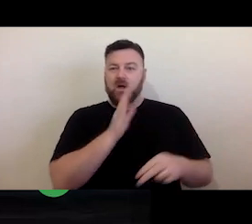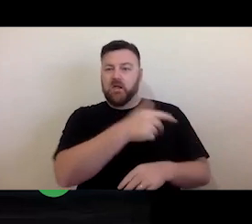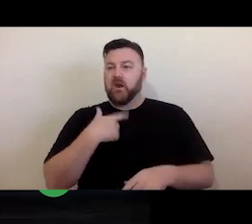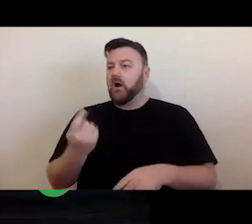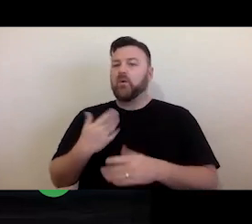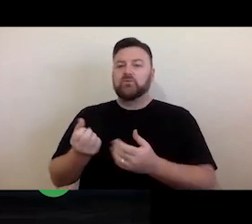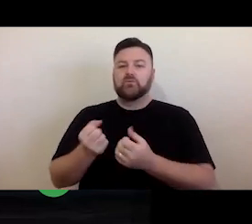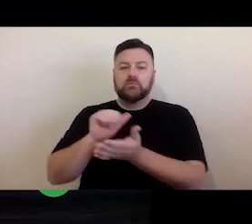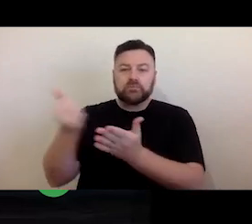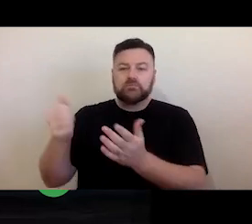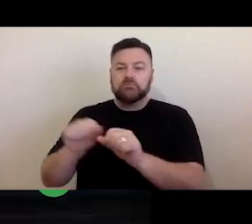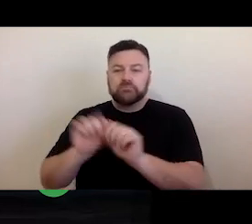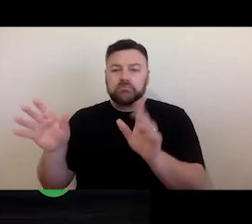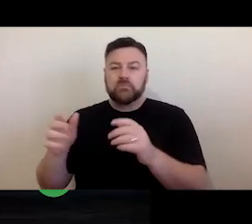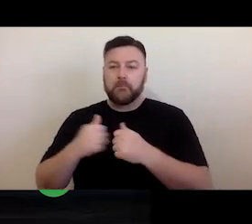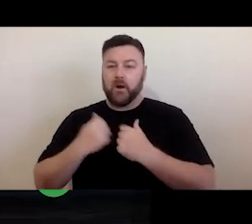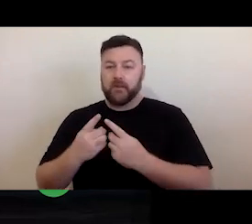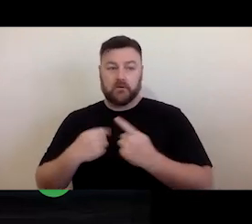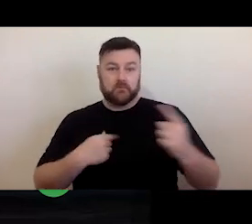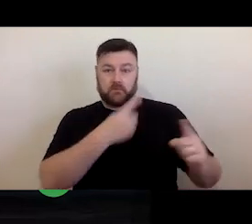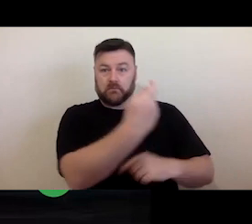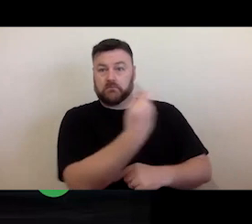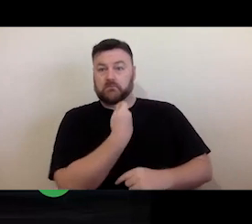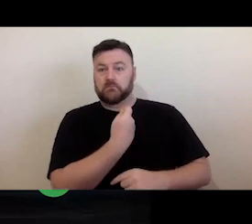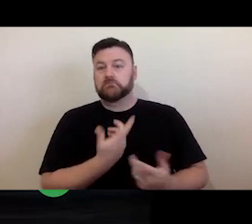them, it is up to them whether or not they would be happy for you to do that.